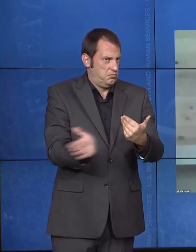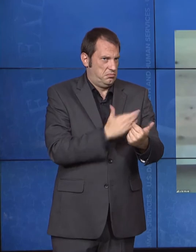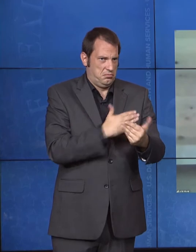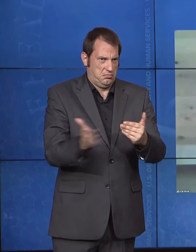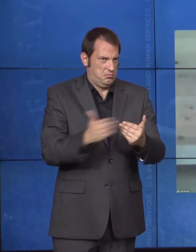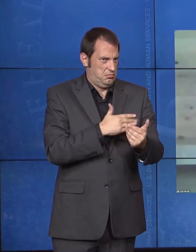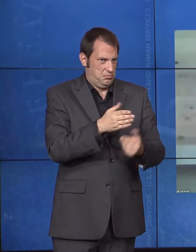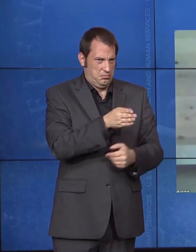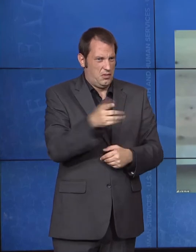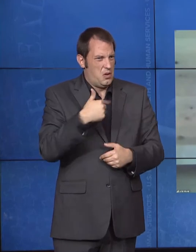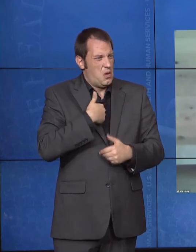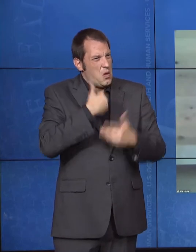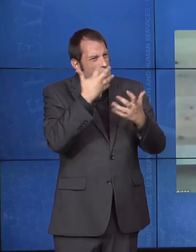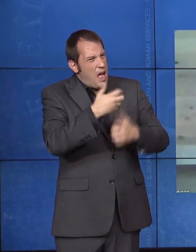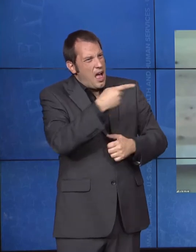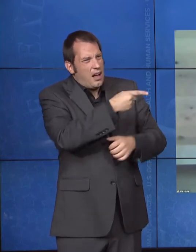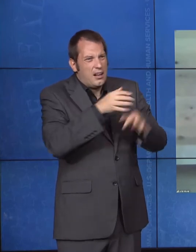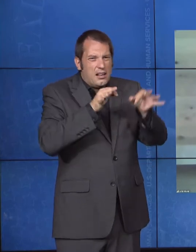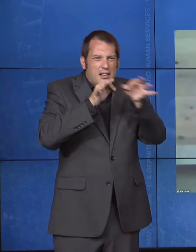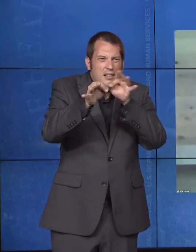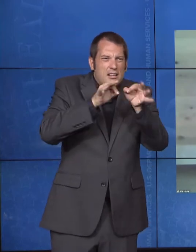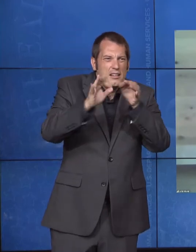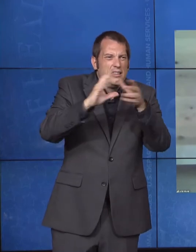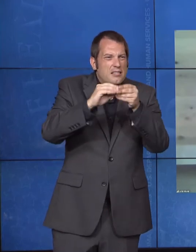bit more about the great progress that we're making.